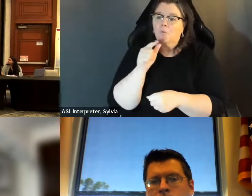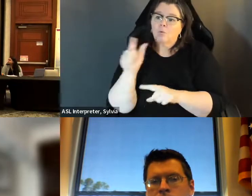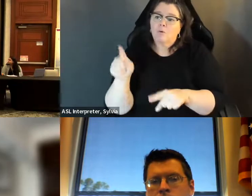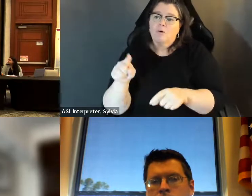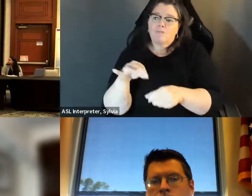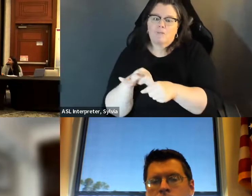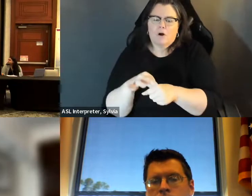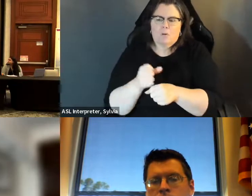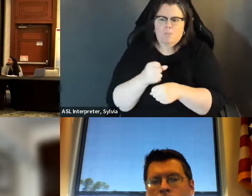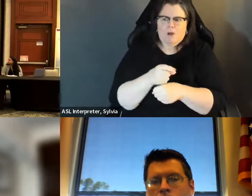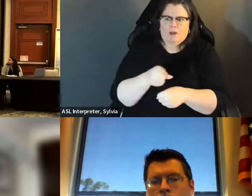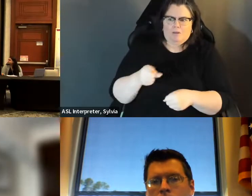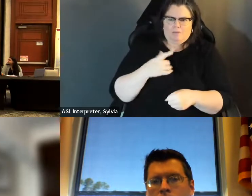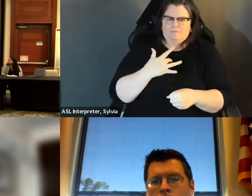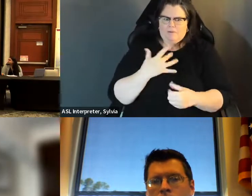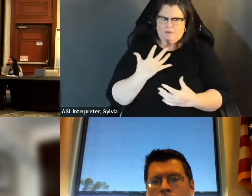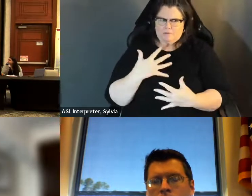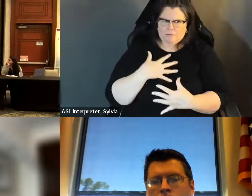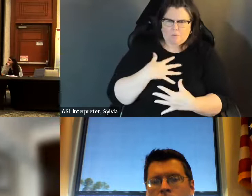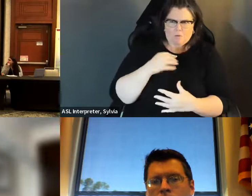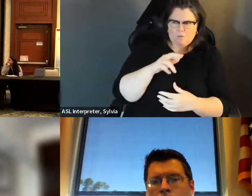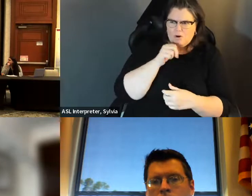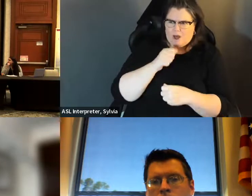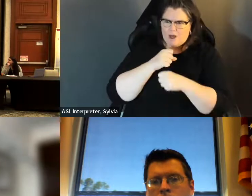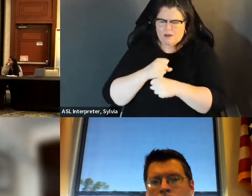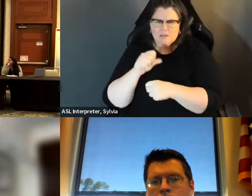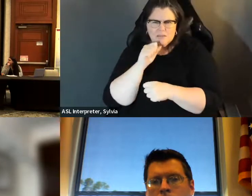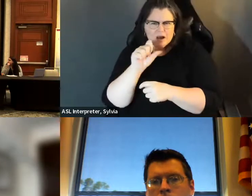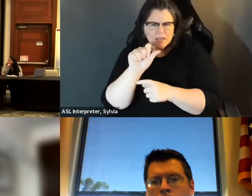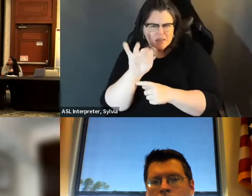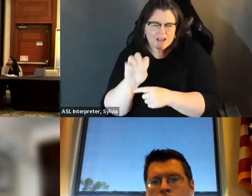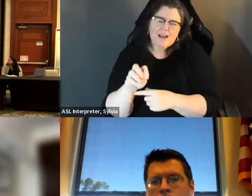intimidating voters